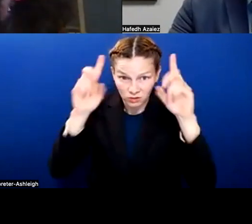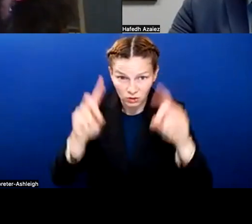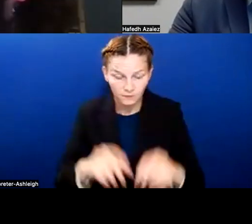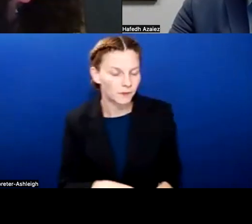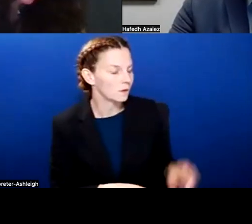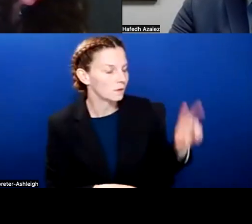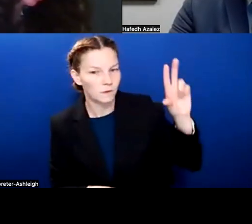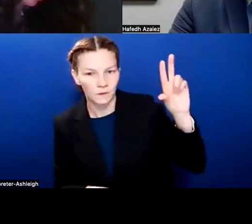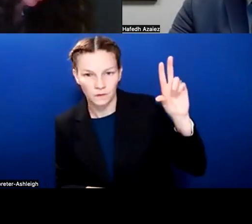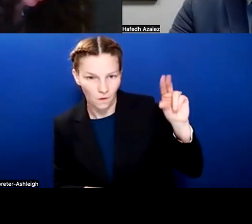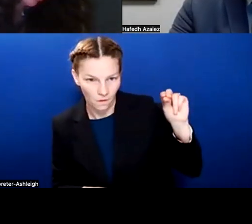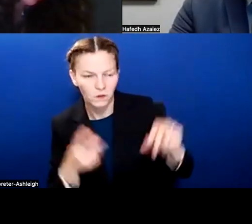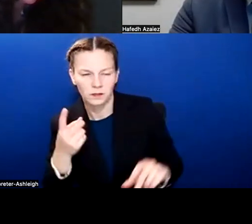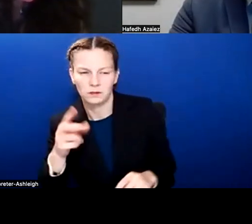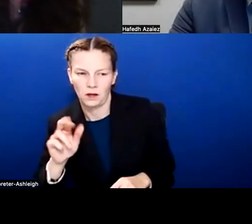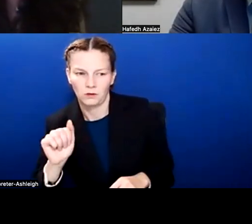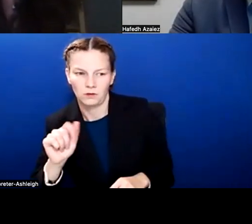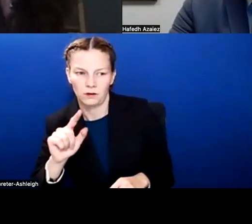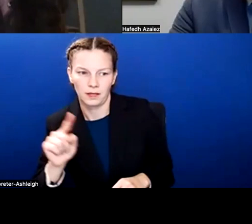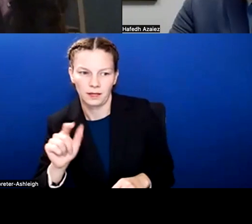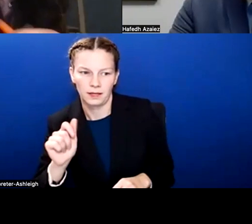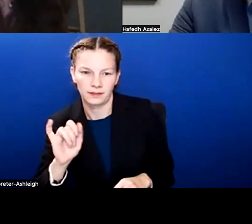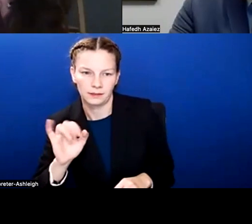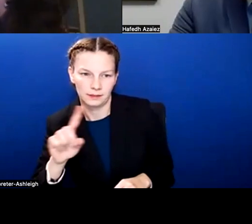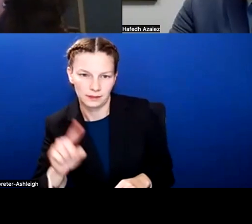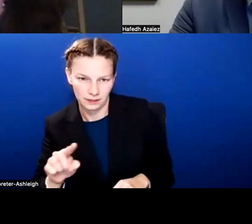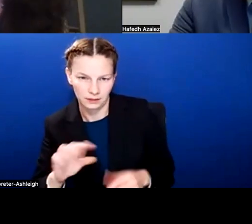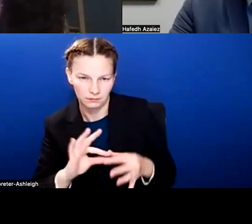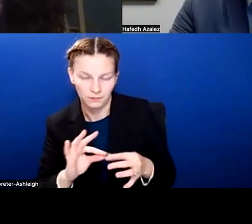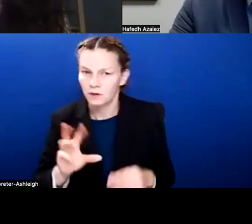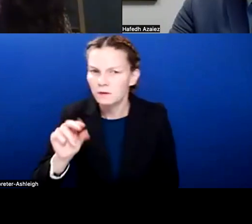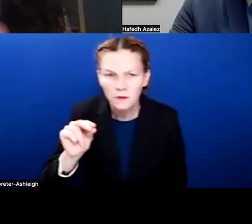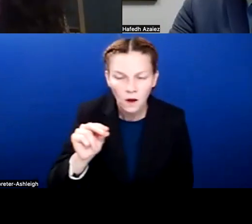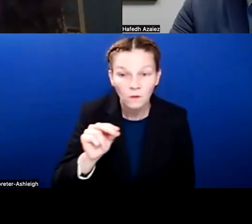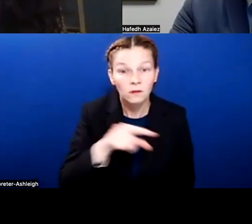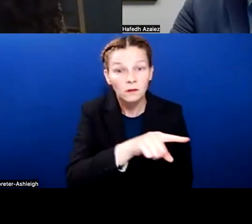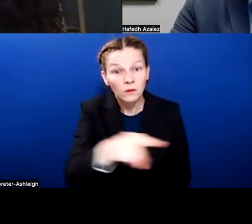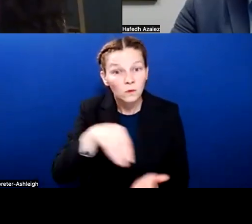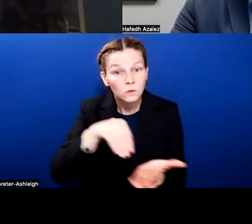we wanna make sure that we're providing our students, especially the ones who need the extra support the most